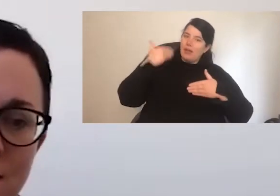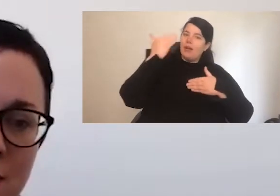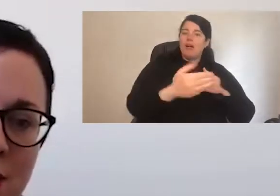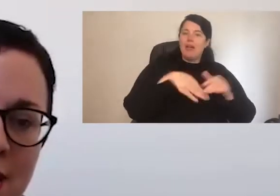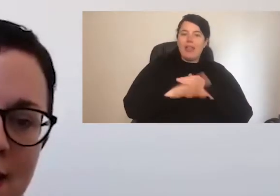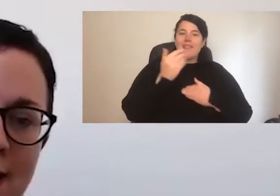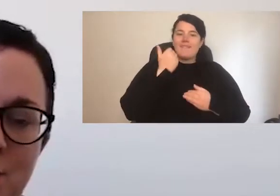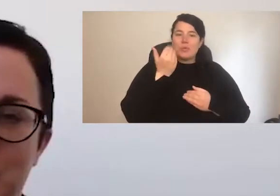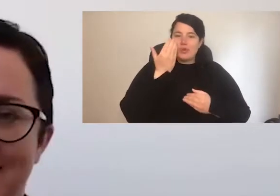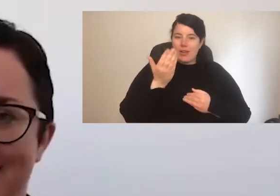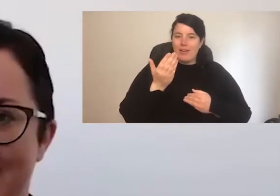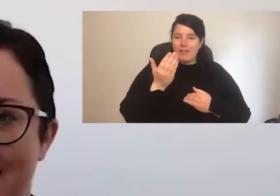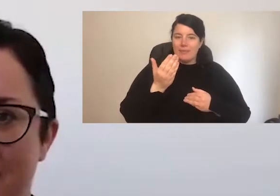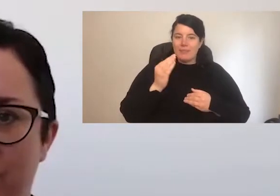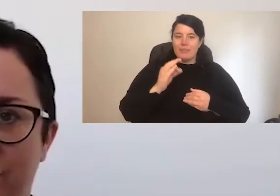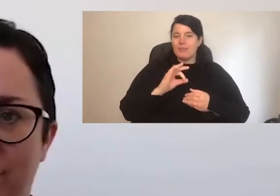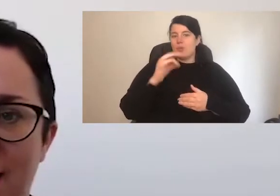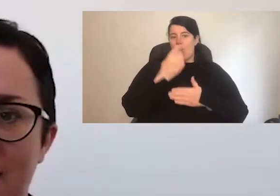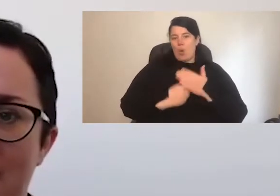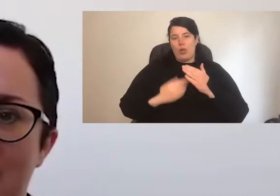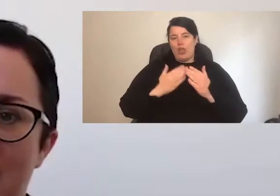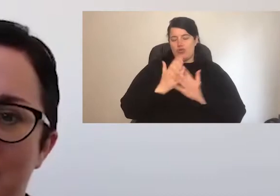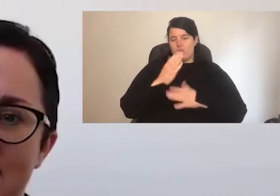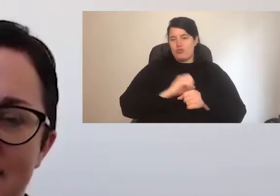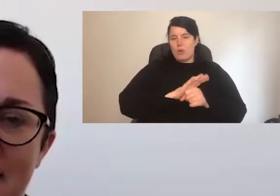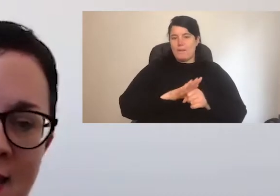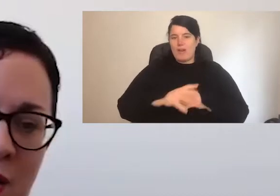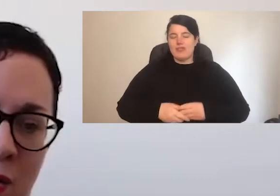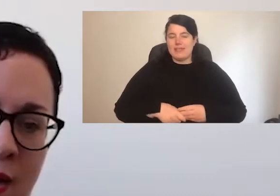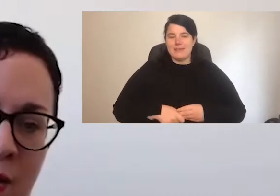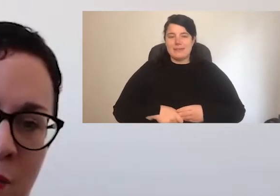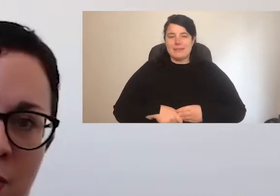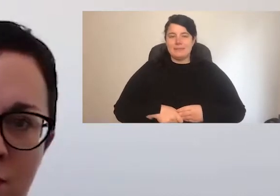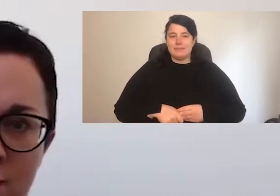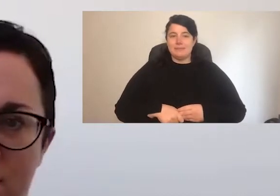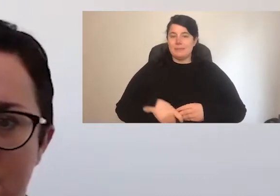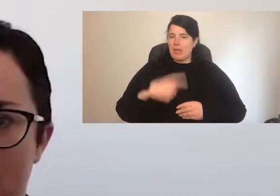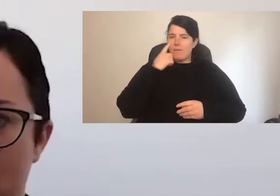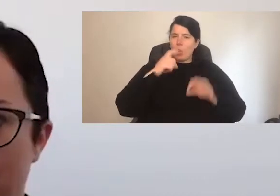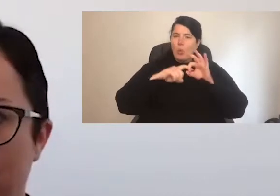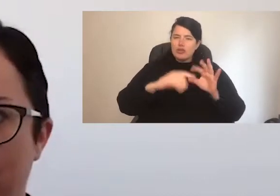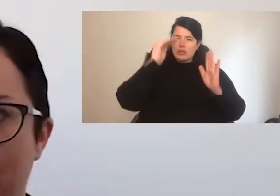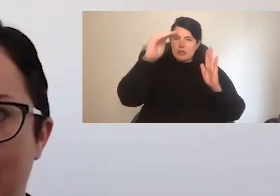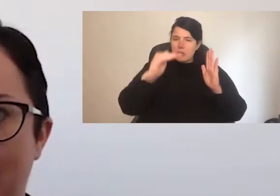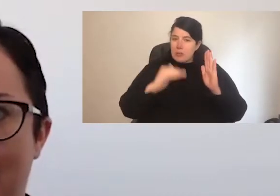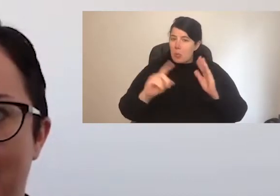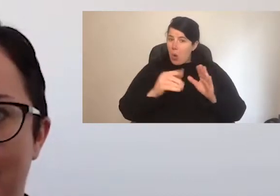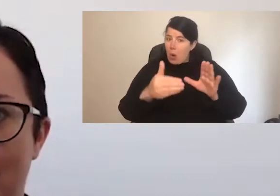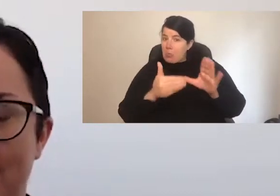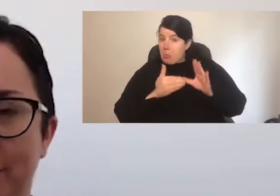during C-19. Let's see how our poll results have gone.